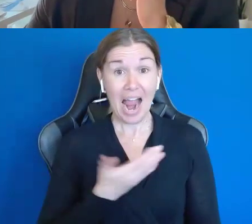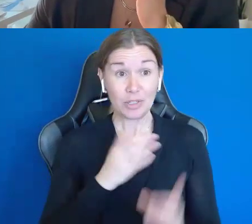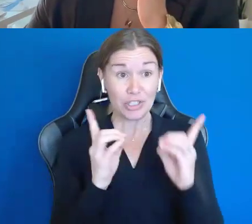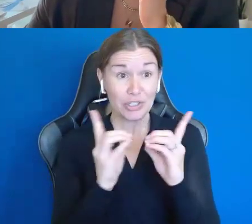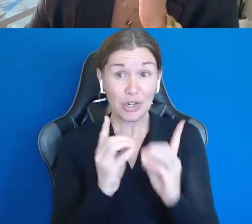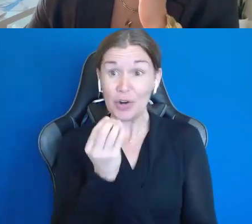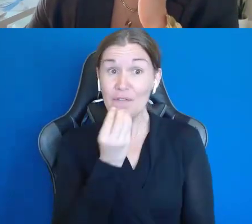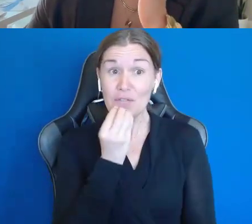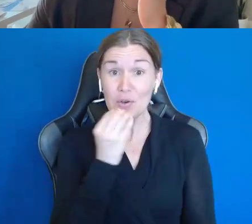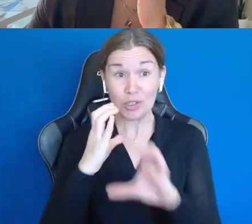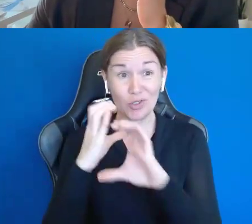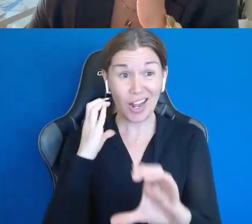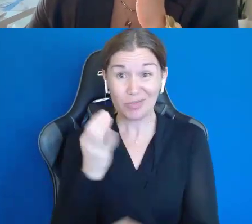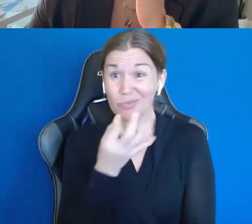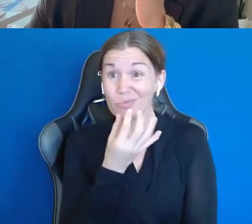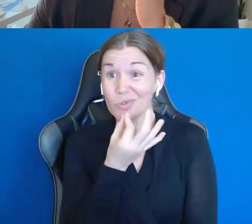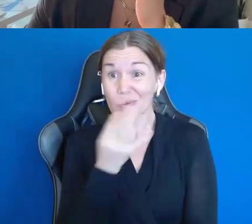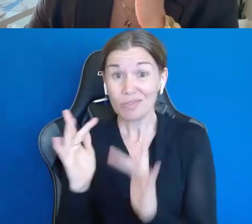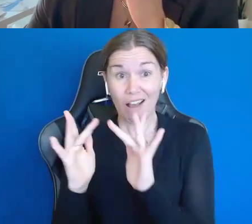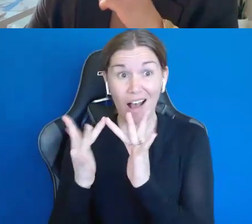as the result of a wonderful team that we have.